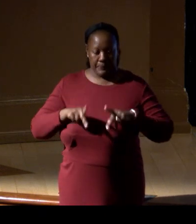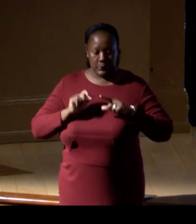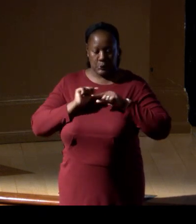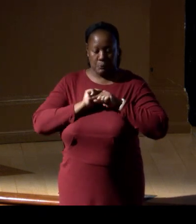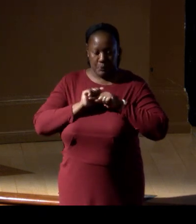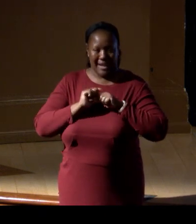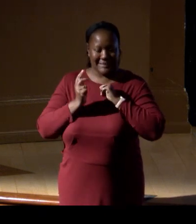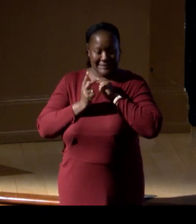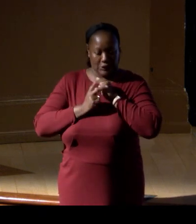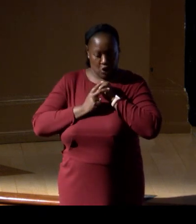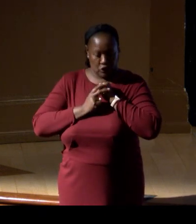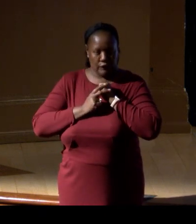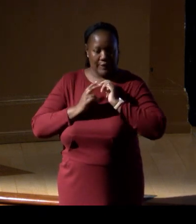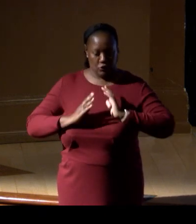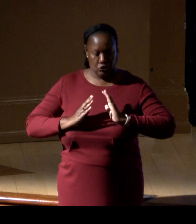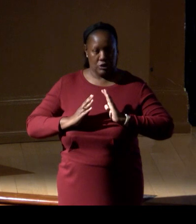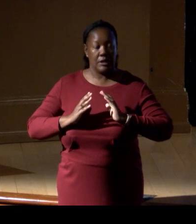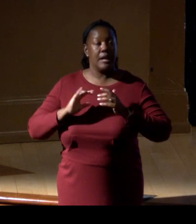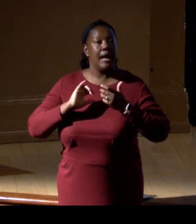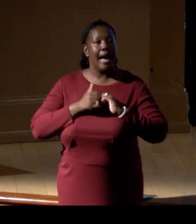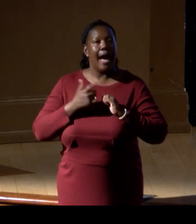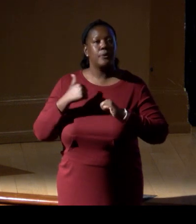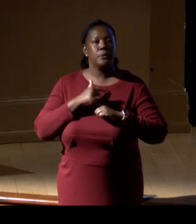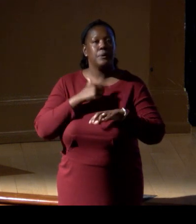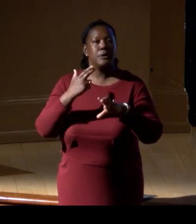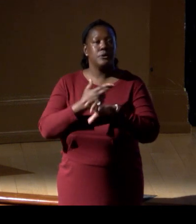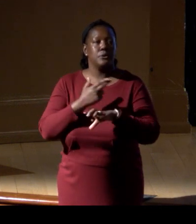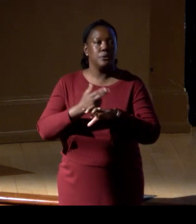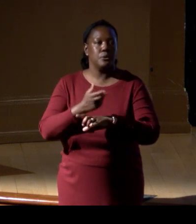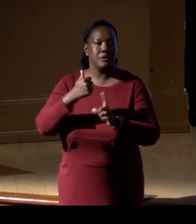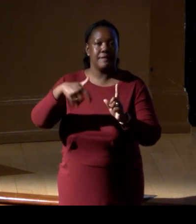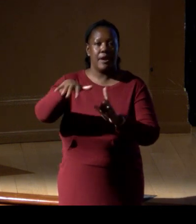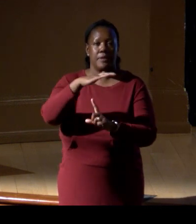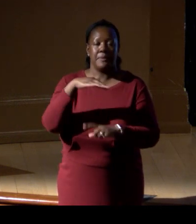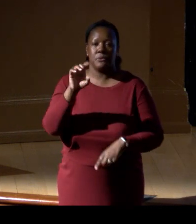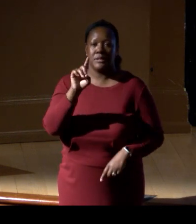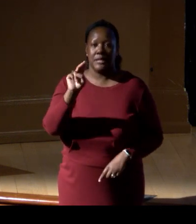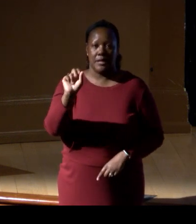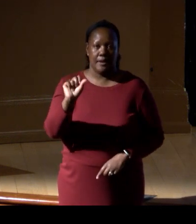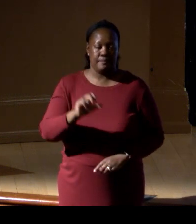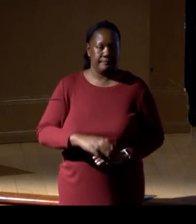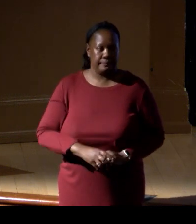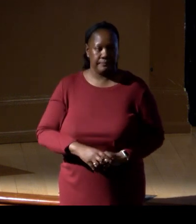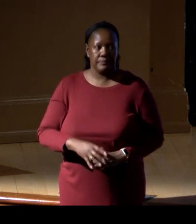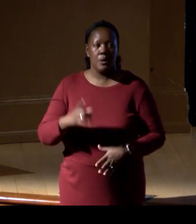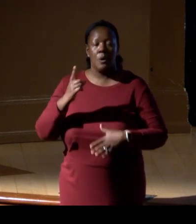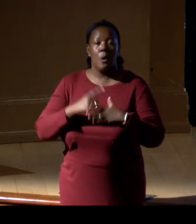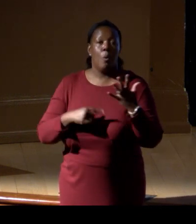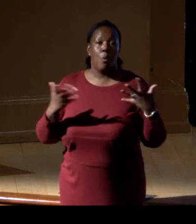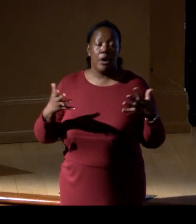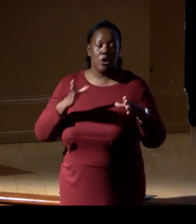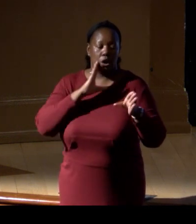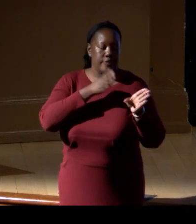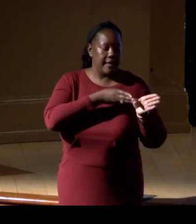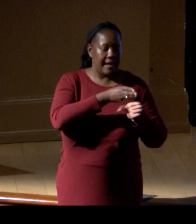how do we use environmental DNA, right? And what are areas where improvement